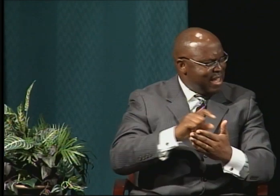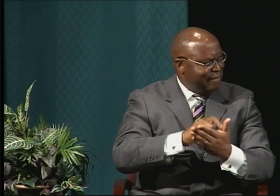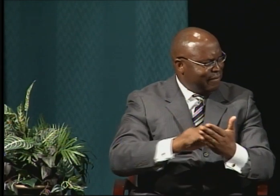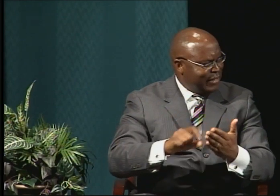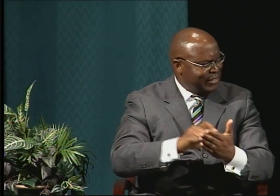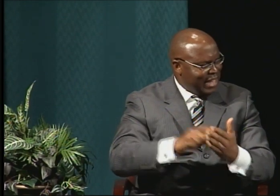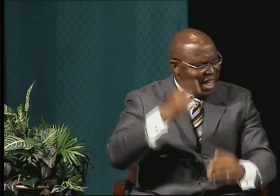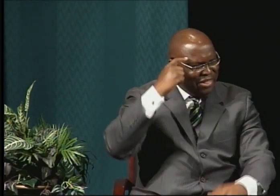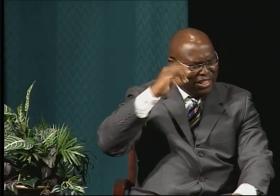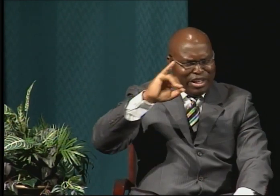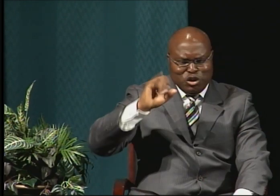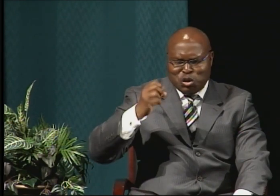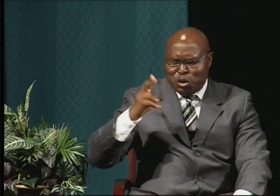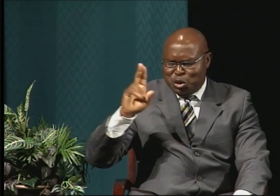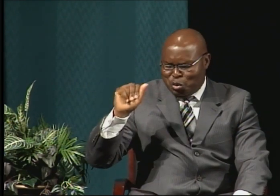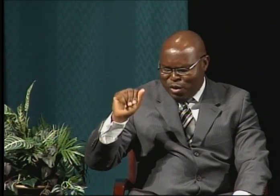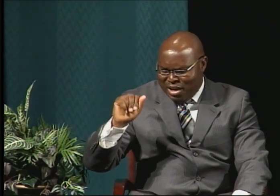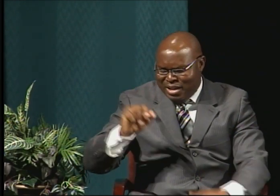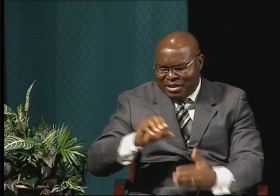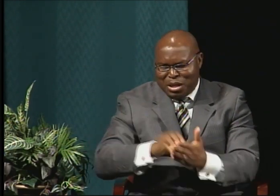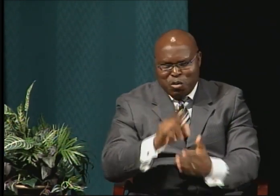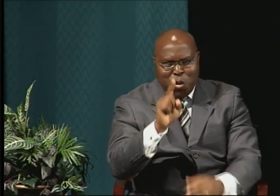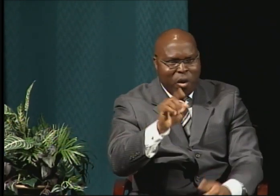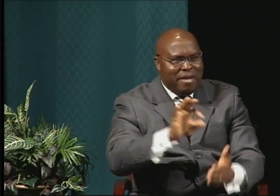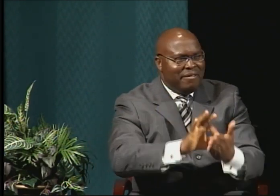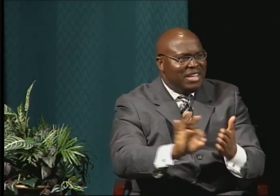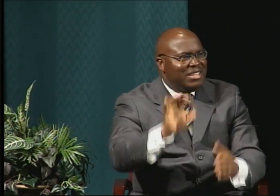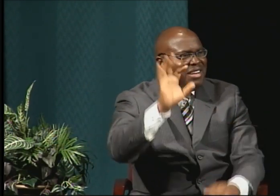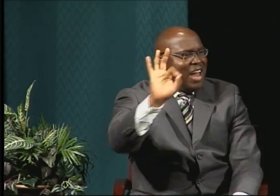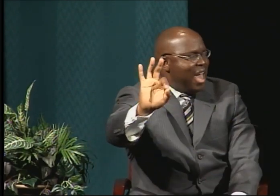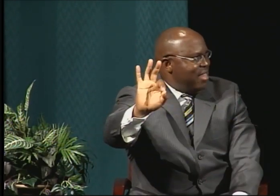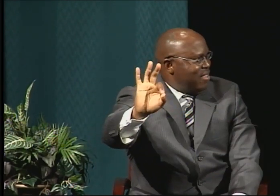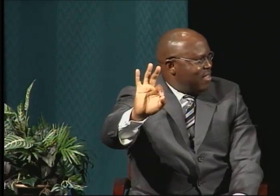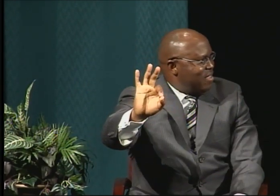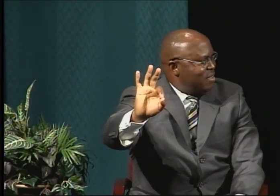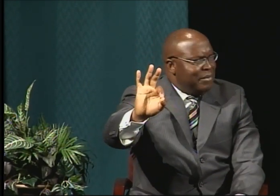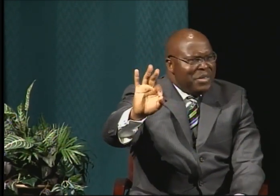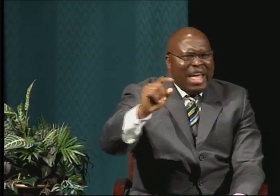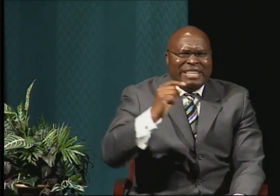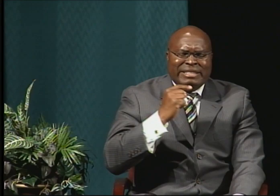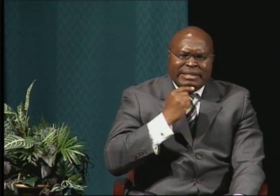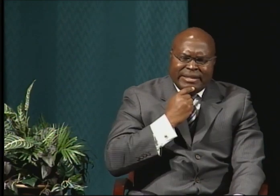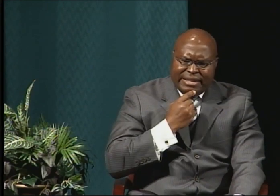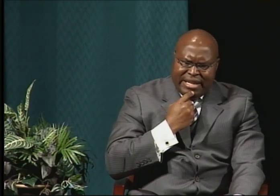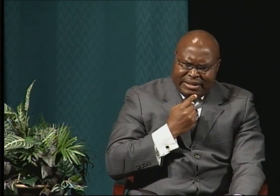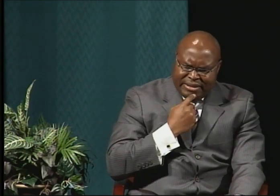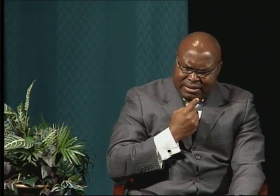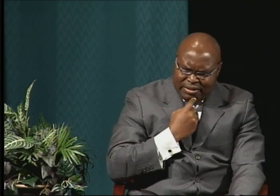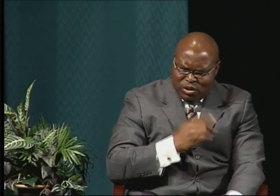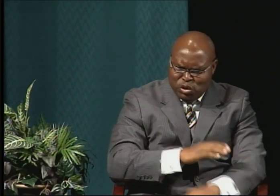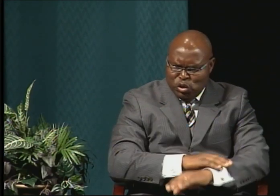In the Scripture Joshua Chapter 1 Verse 9